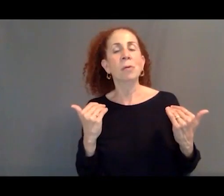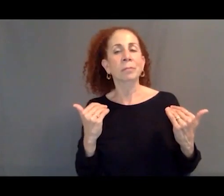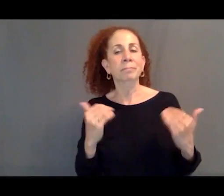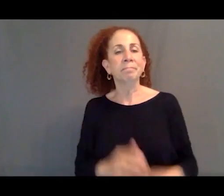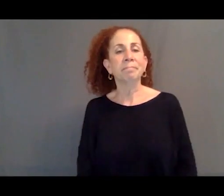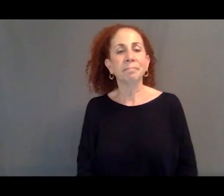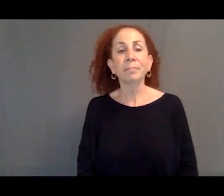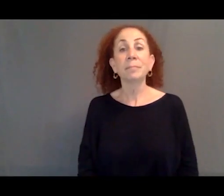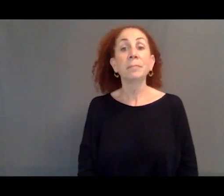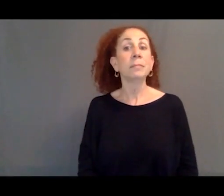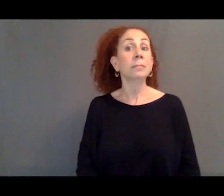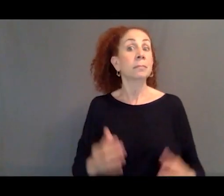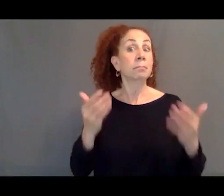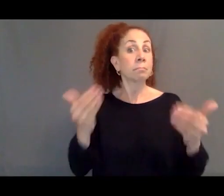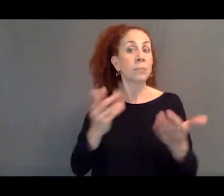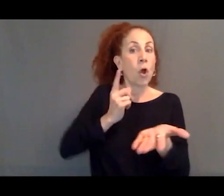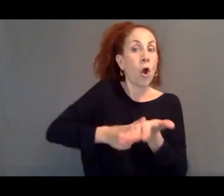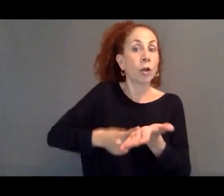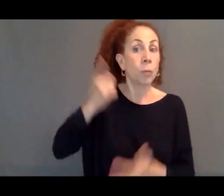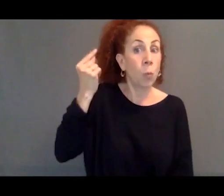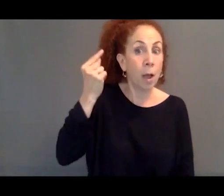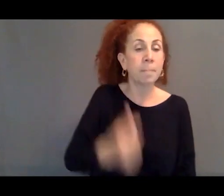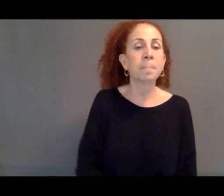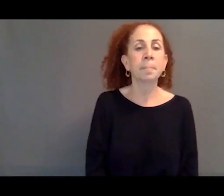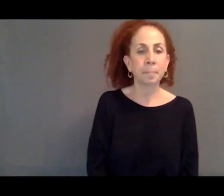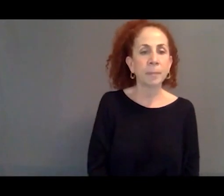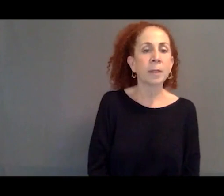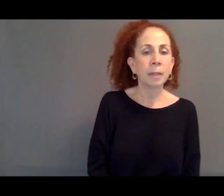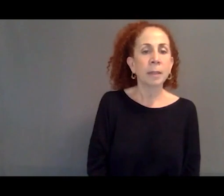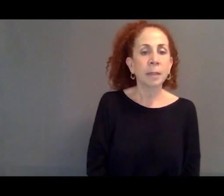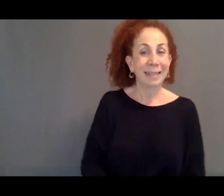to make the argument. Again, an argument that, here in the United States,